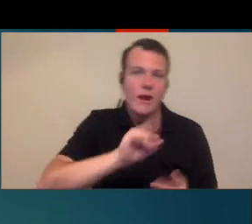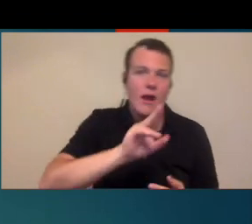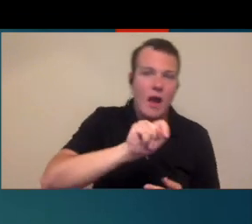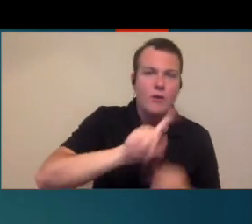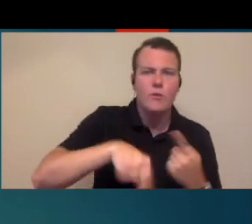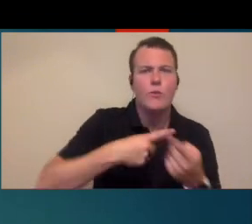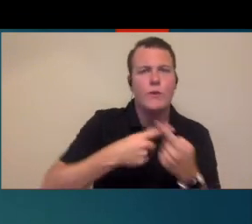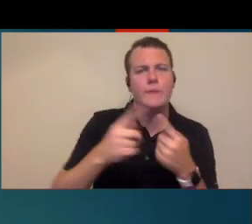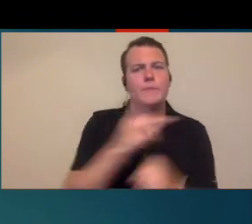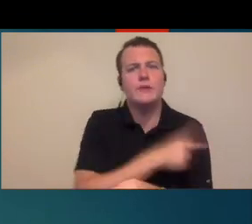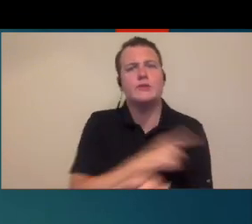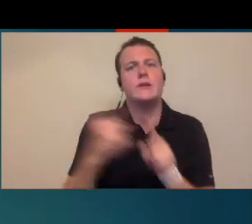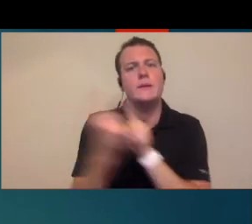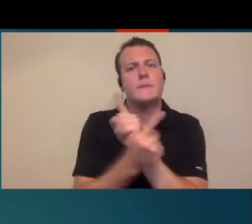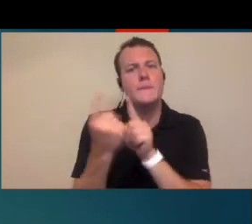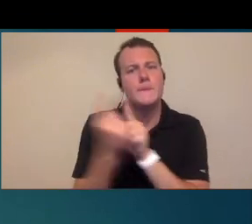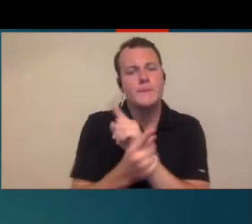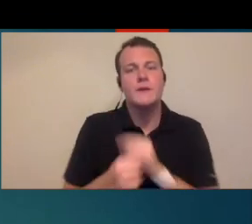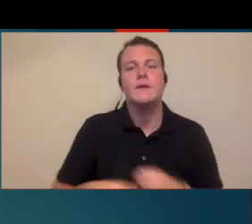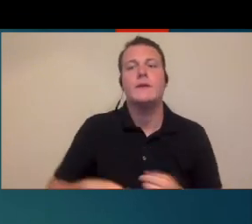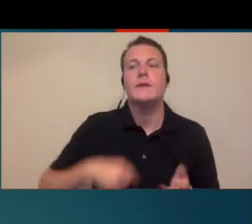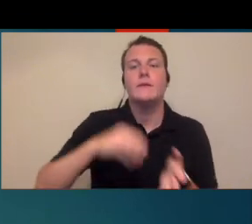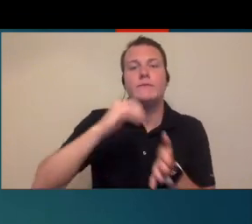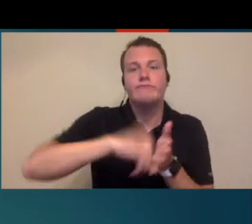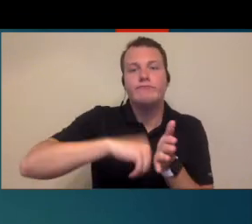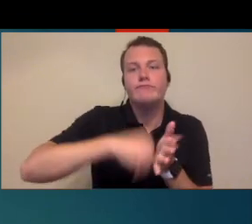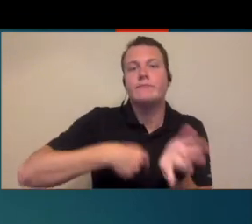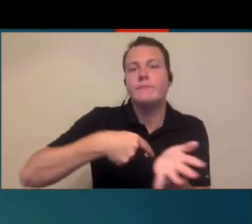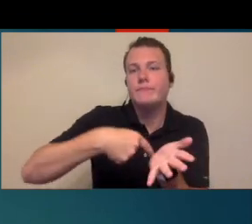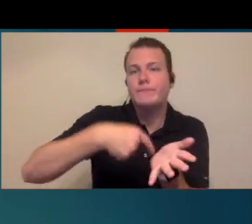out as they come and go from the clinic will they be processing payments or